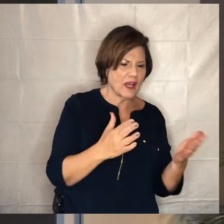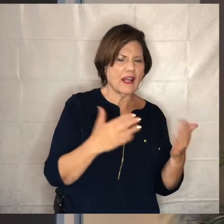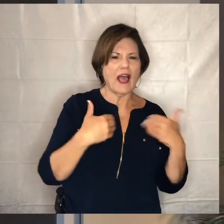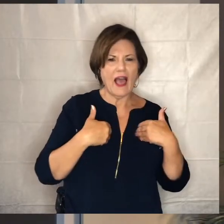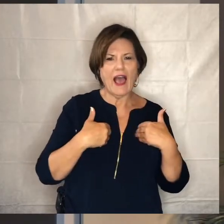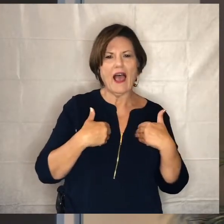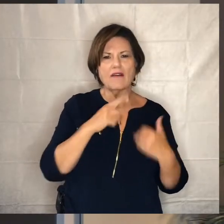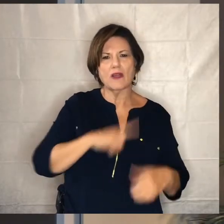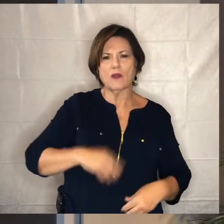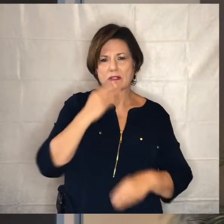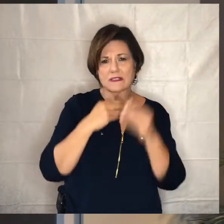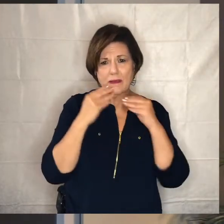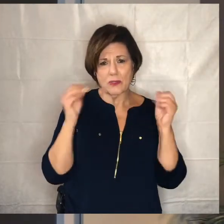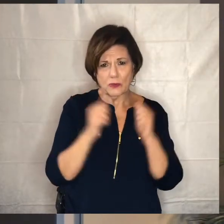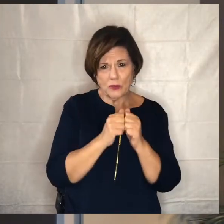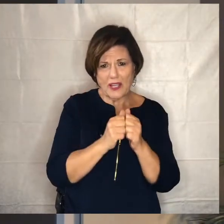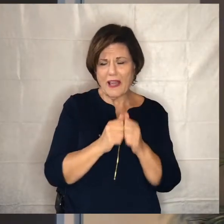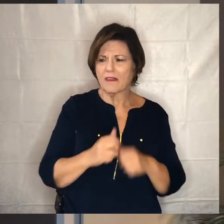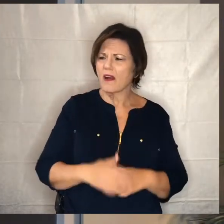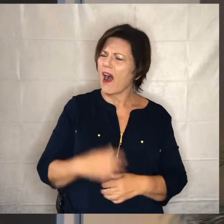lots of things together and i thought gosh that's the kind of thing